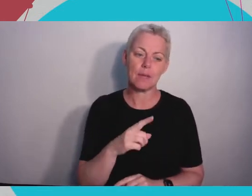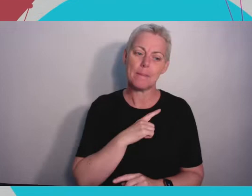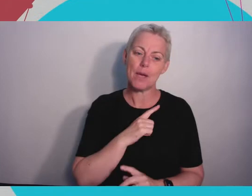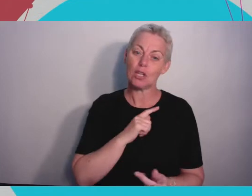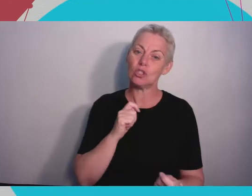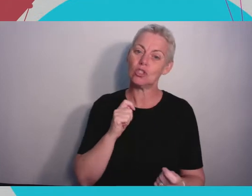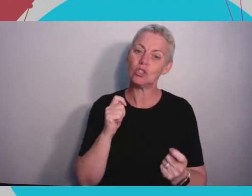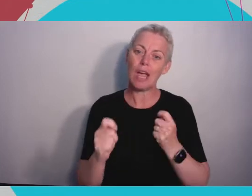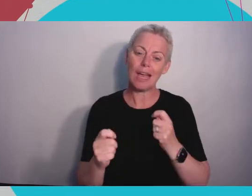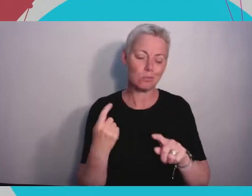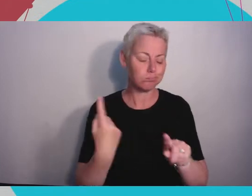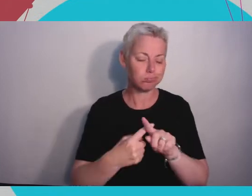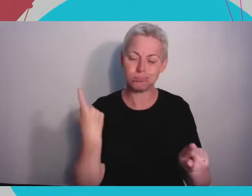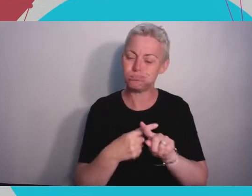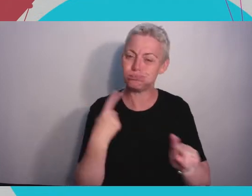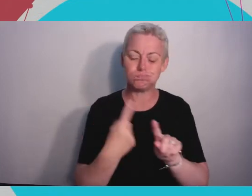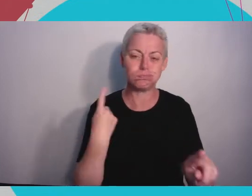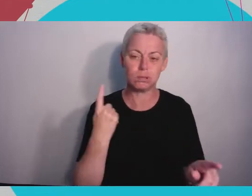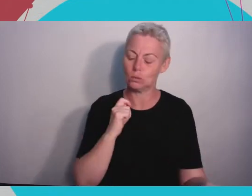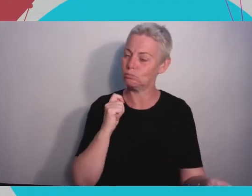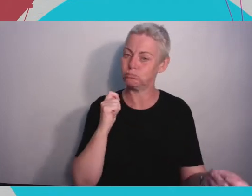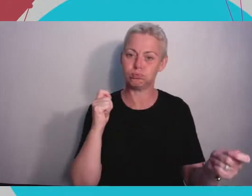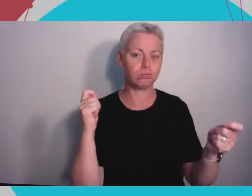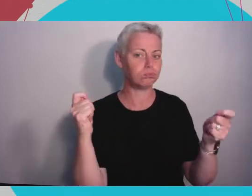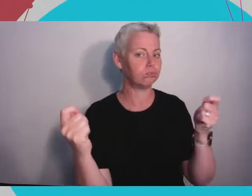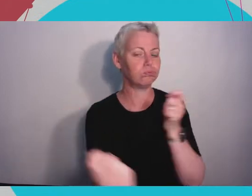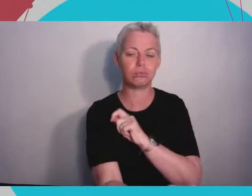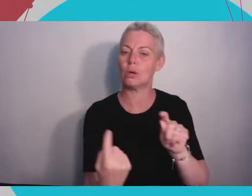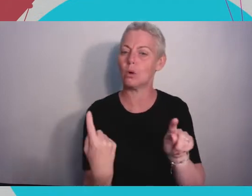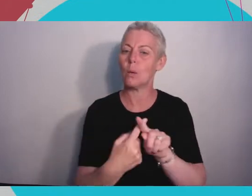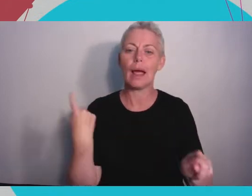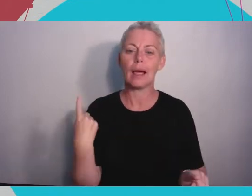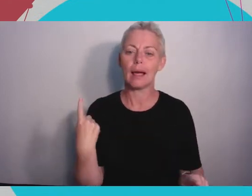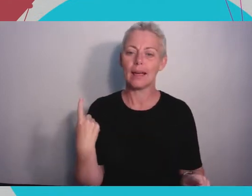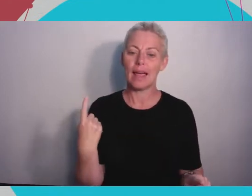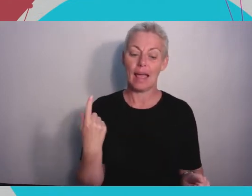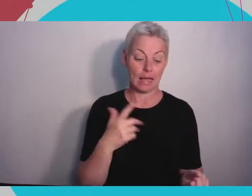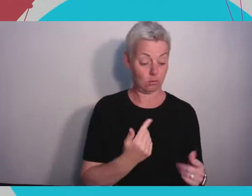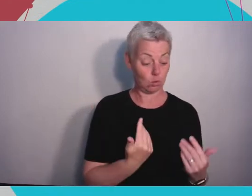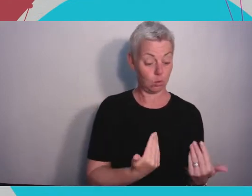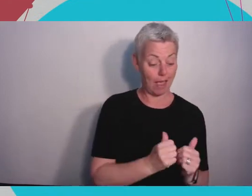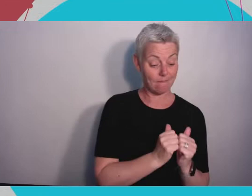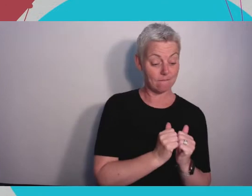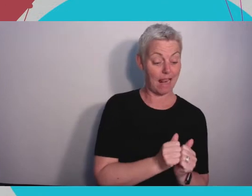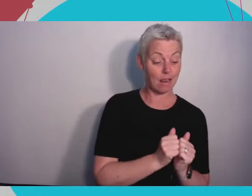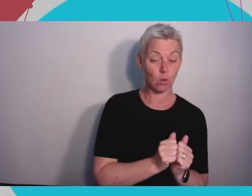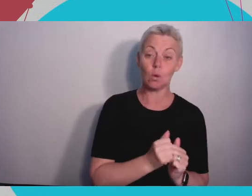world is changing incredibly quickly. What is valuable today will be different tomorrow